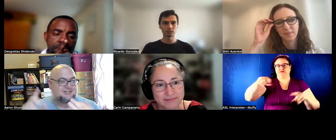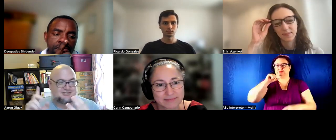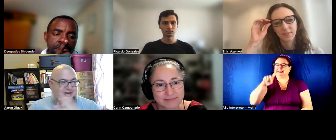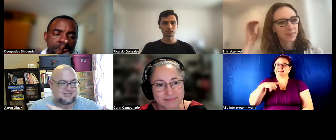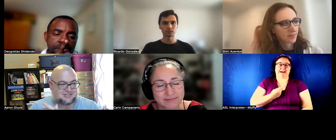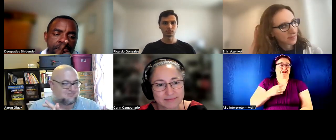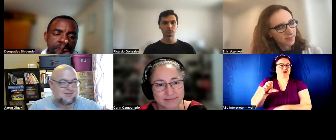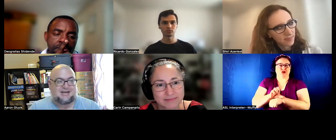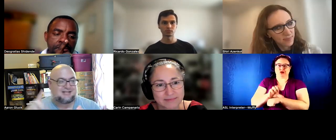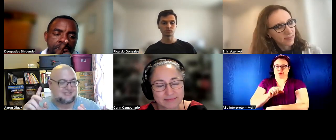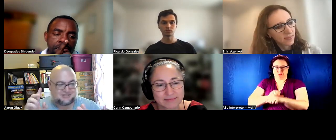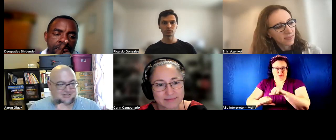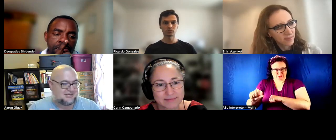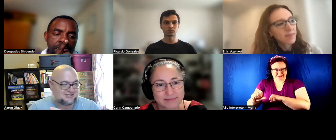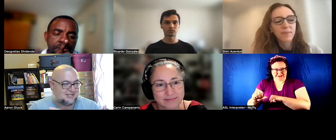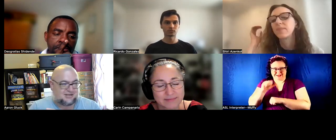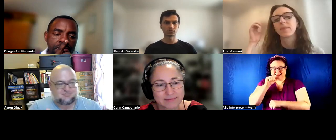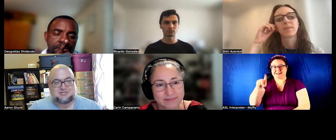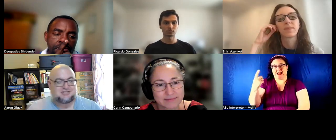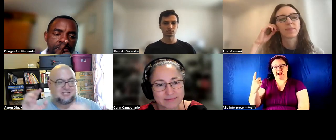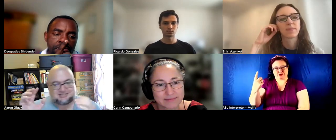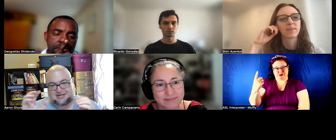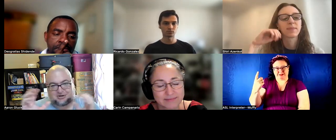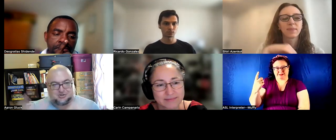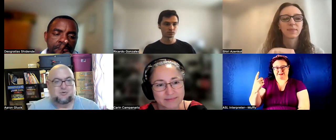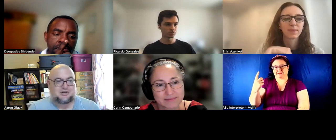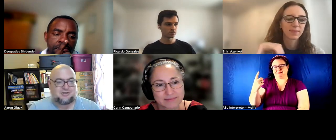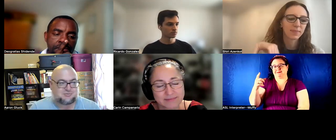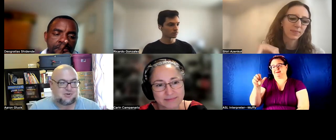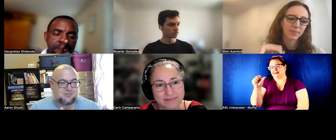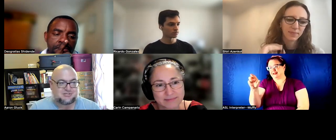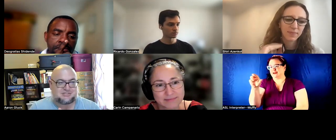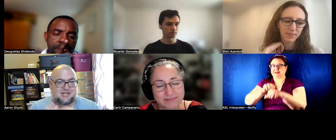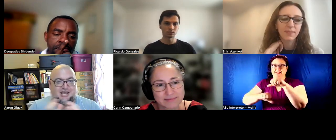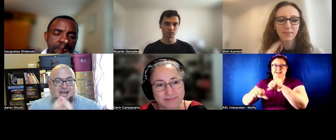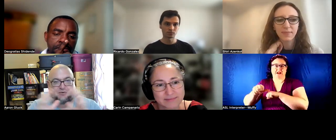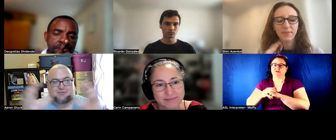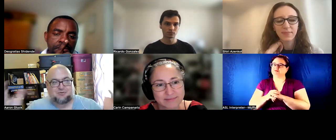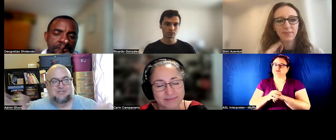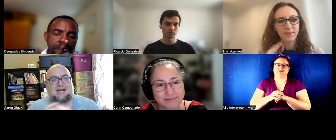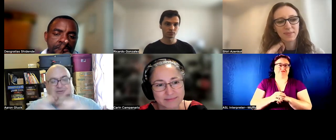it's not just informatics, it's not just science working on this problem. How do we reach out to